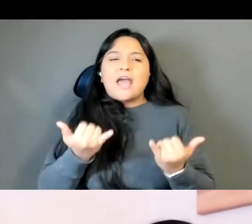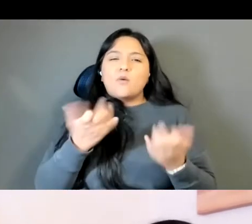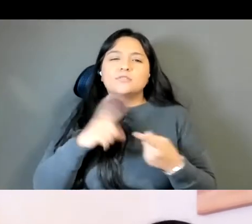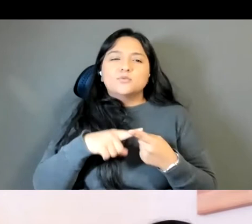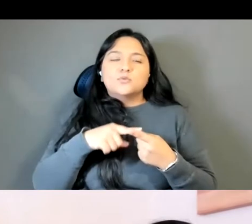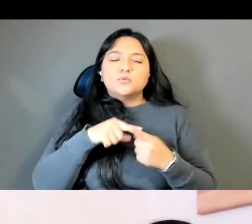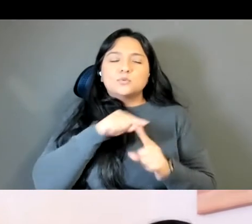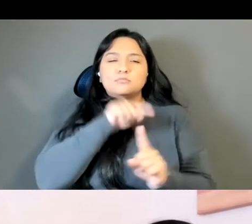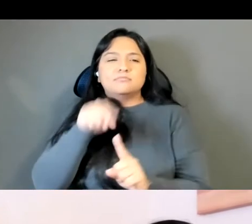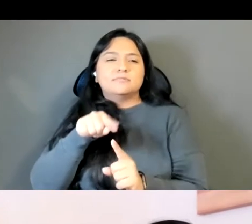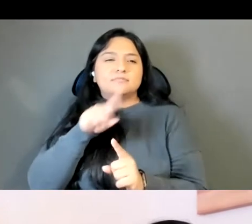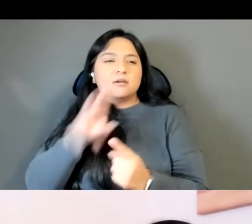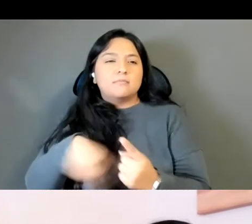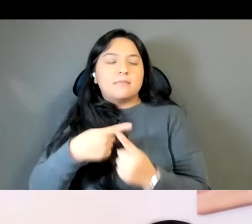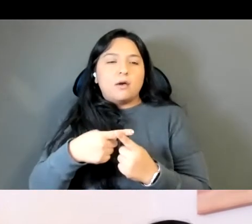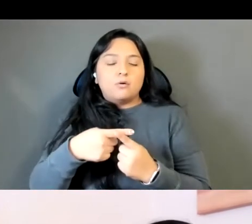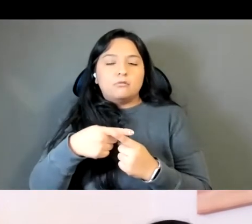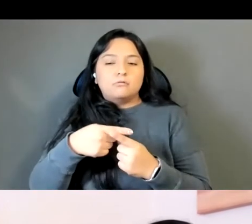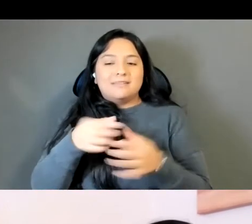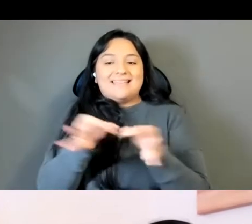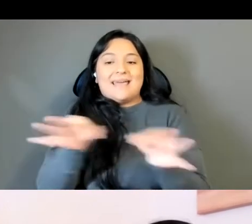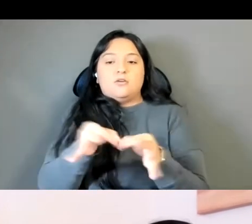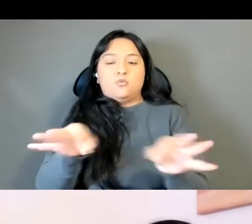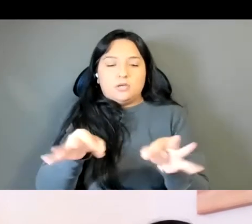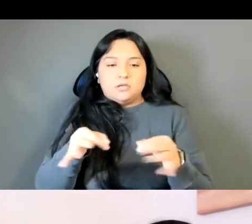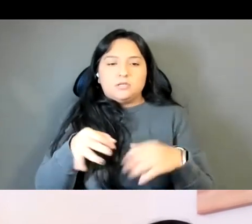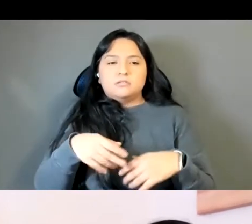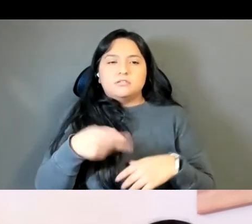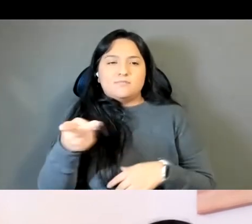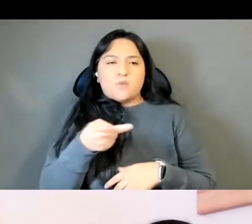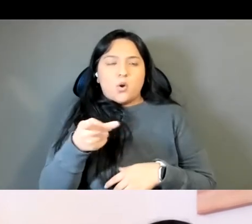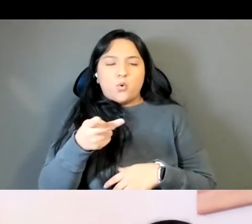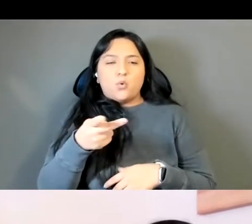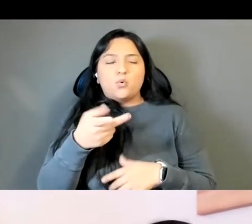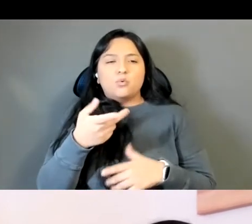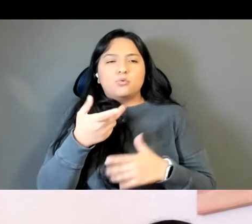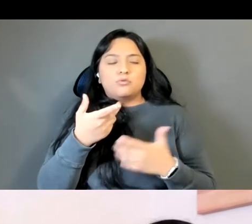complicated multi layered idea of writing in English both of your books are in English,